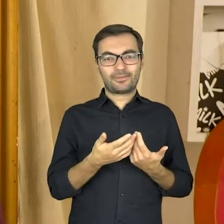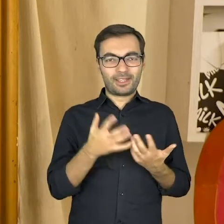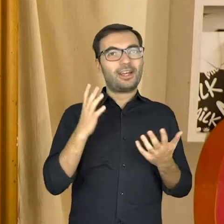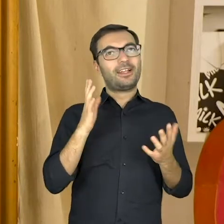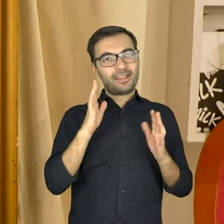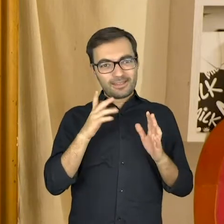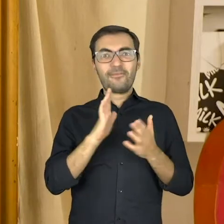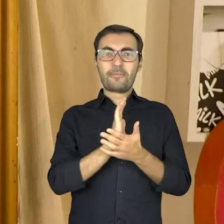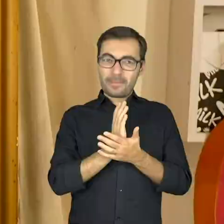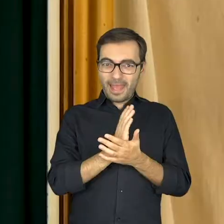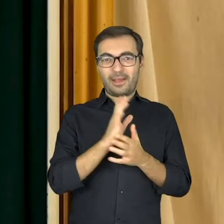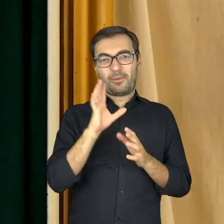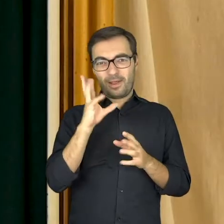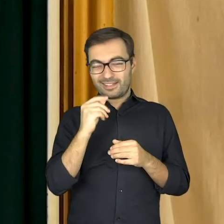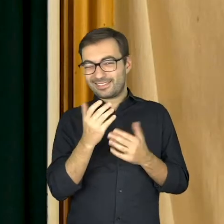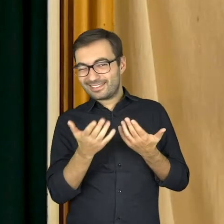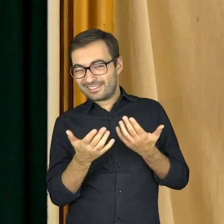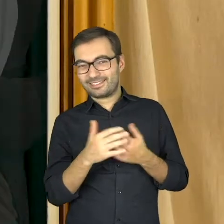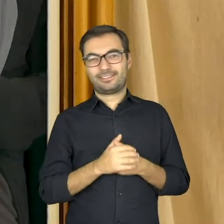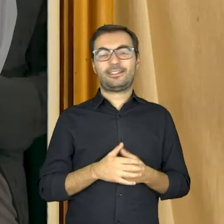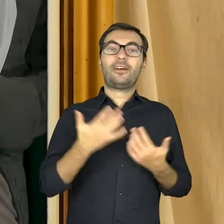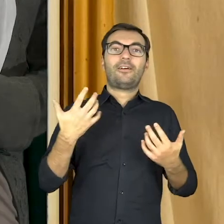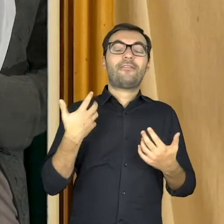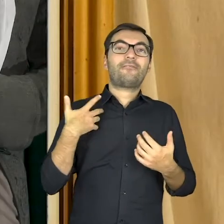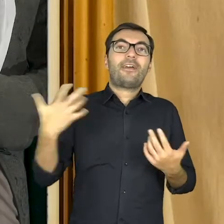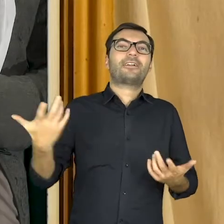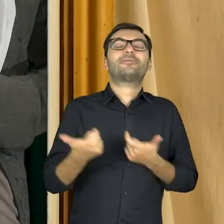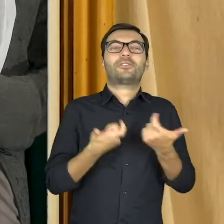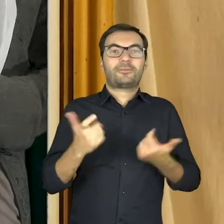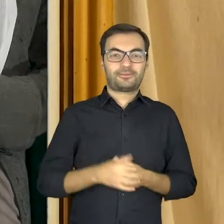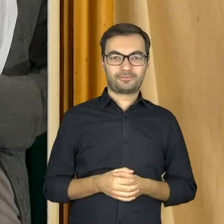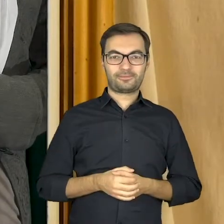debatably nice… Well, you can’t avoid getting old. HEY!